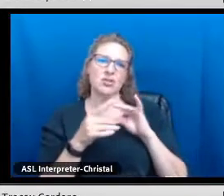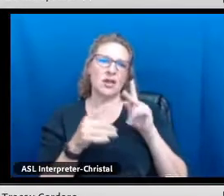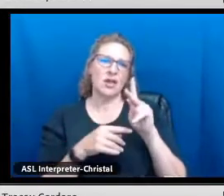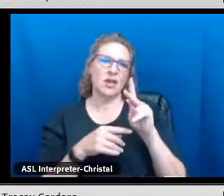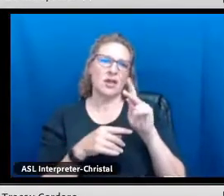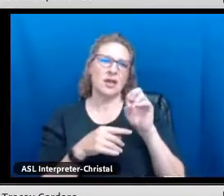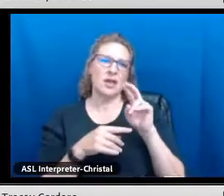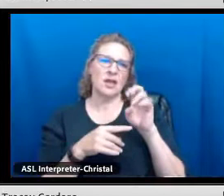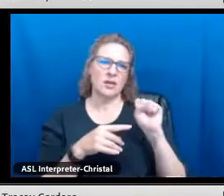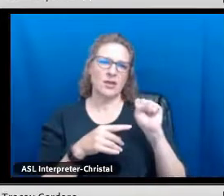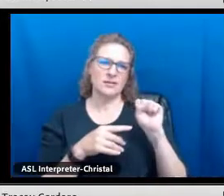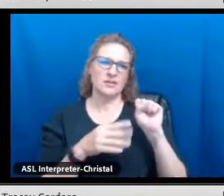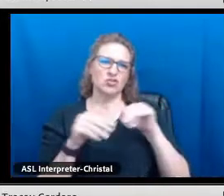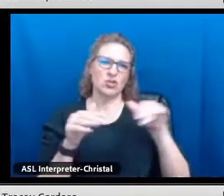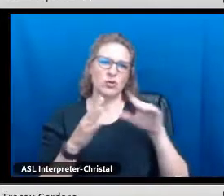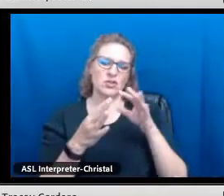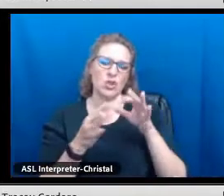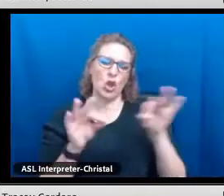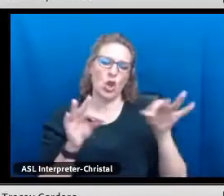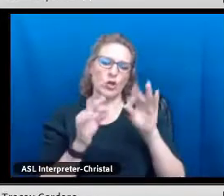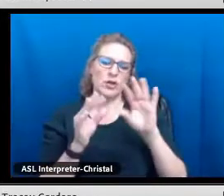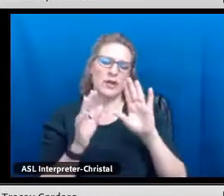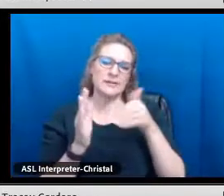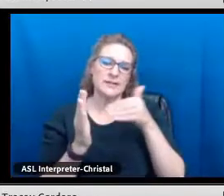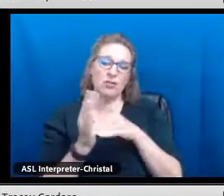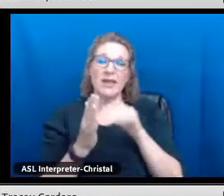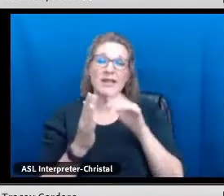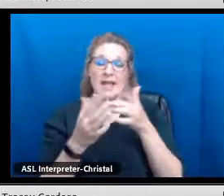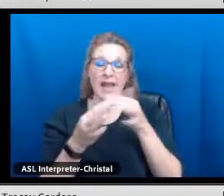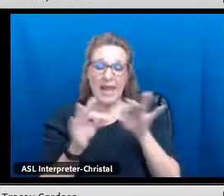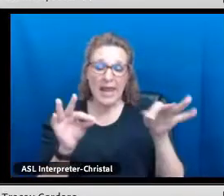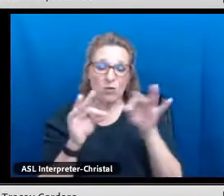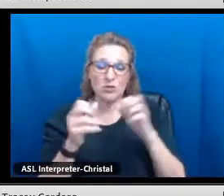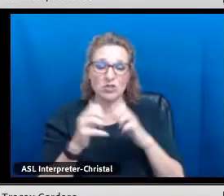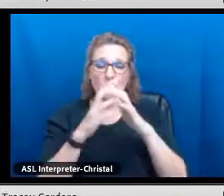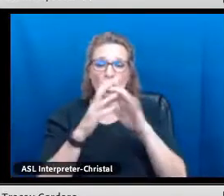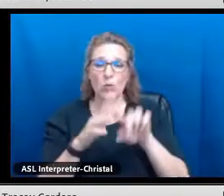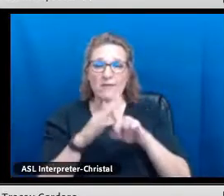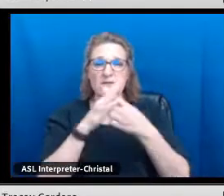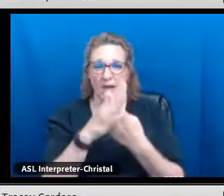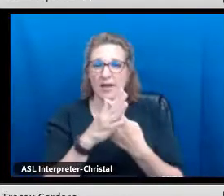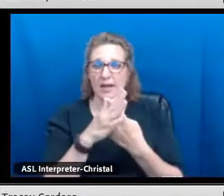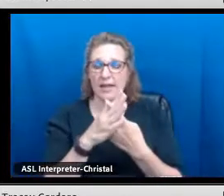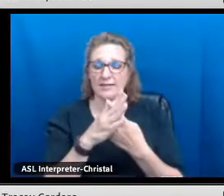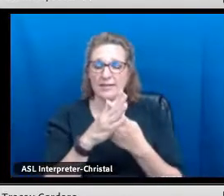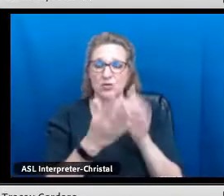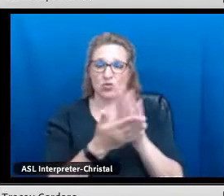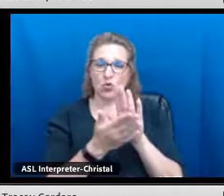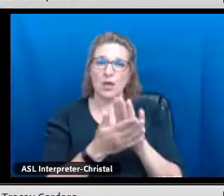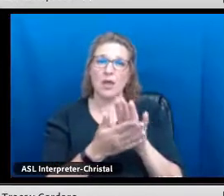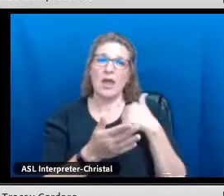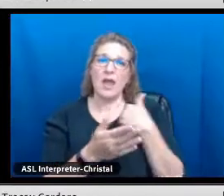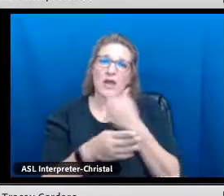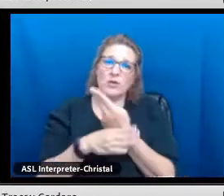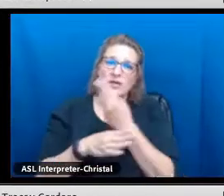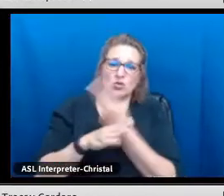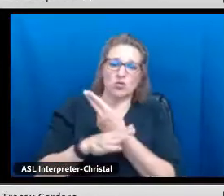As I mentioned, the Keres Children's Learning Center is a language revitalization school